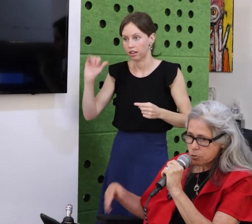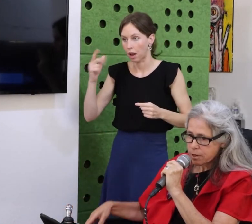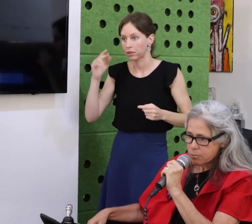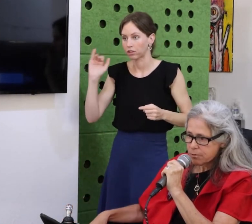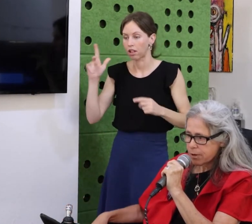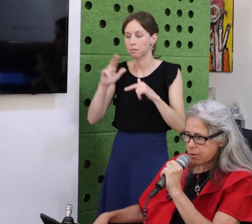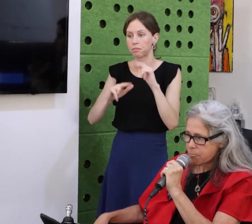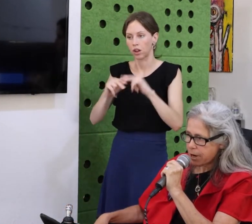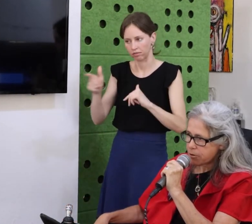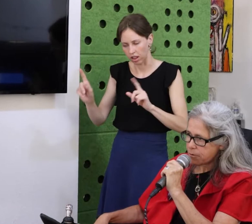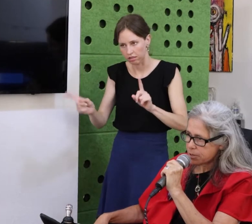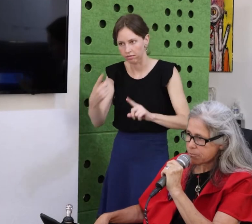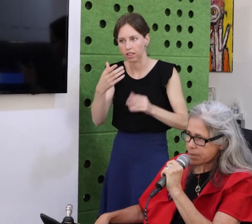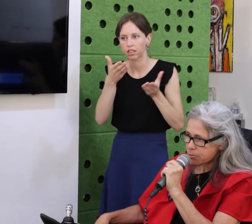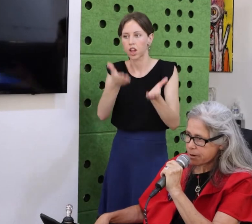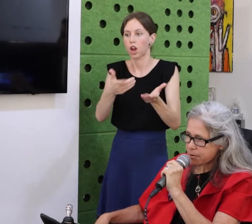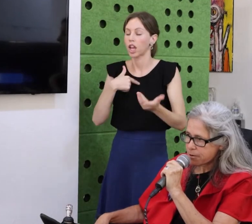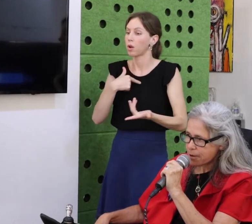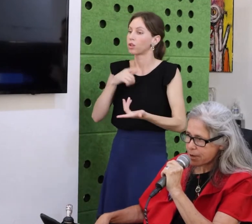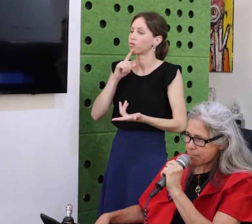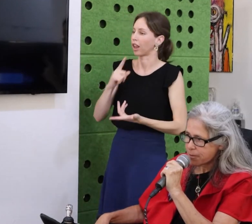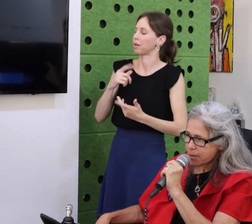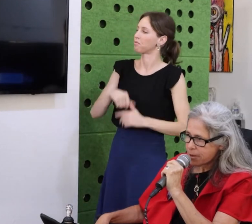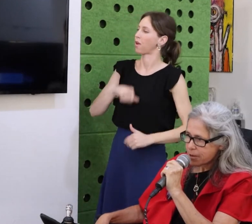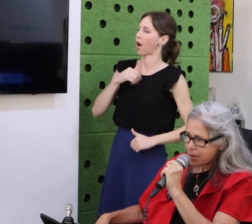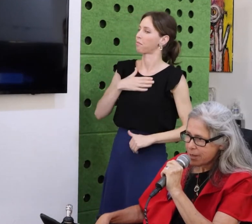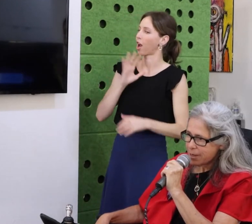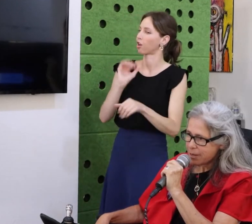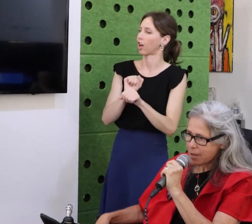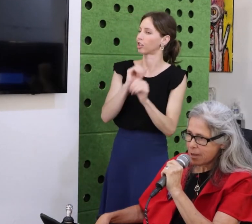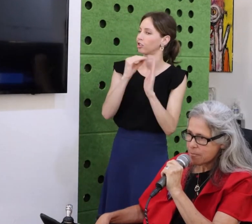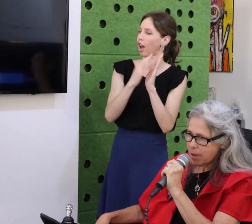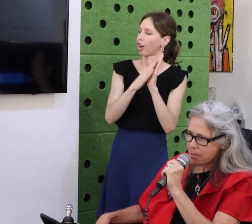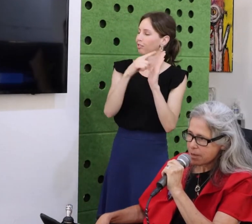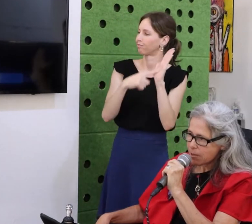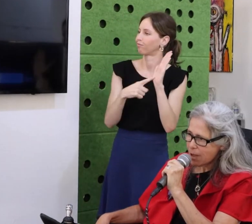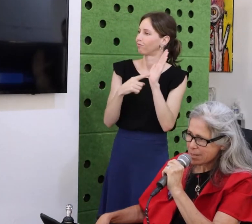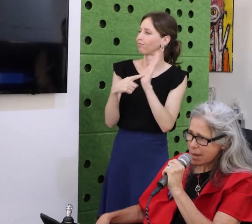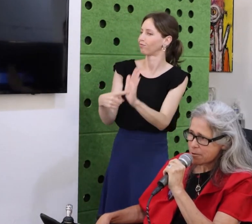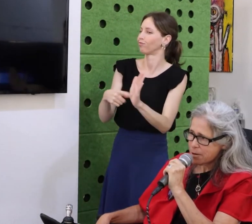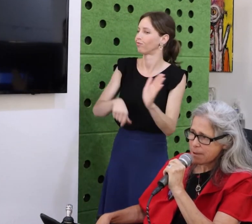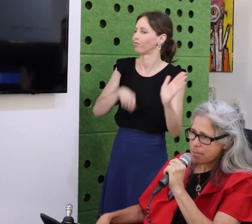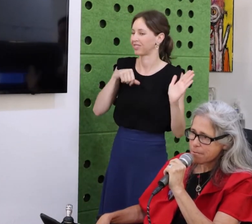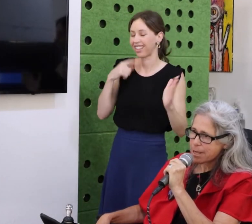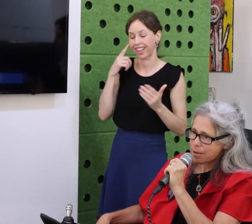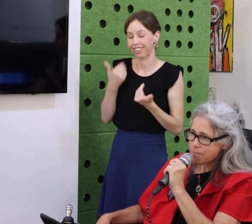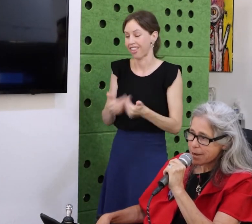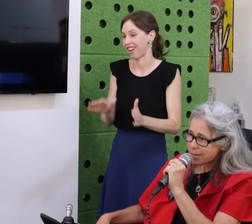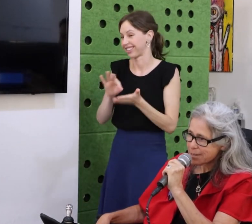Lloyd Lewis is going to introduce our first award recipient. But first I want to tell you a little bit about the people that it’s named after.